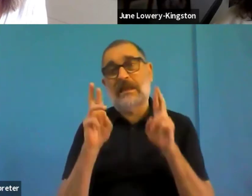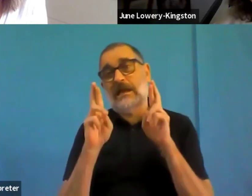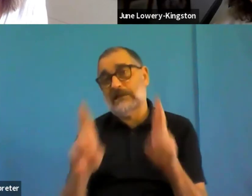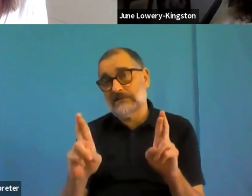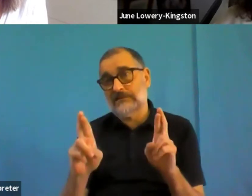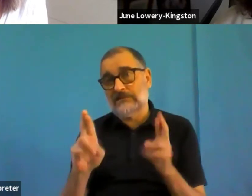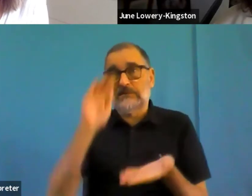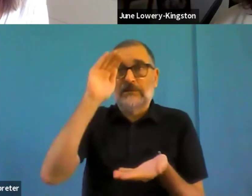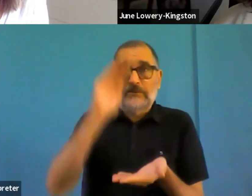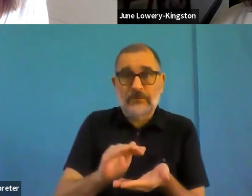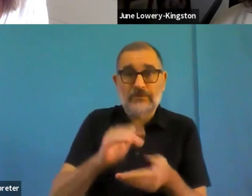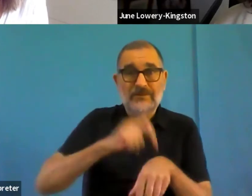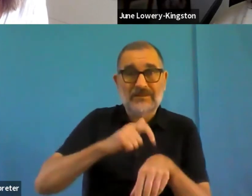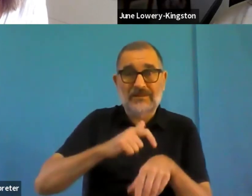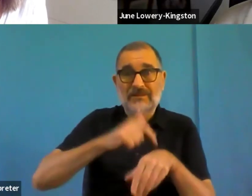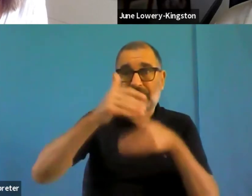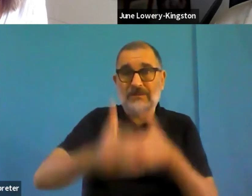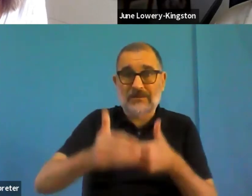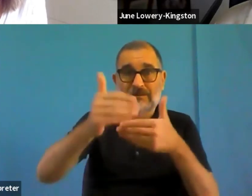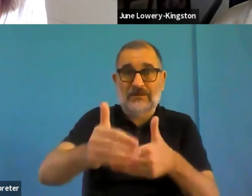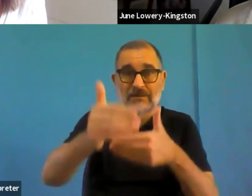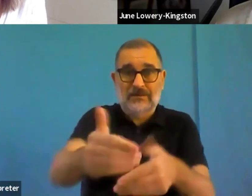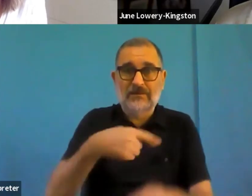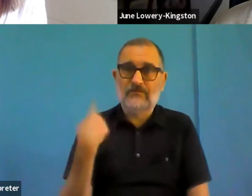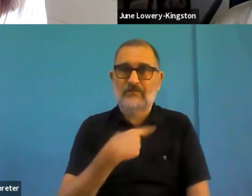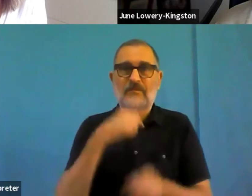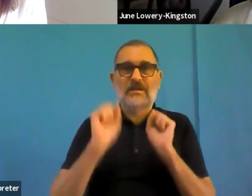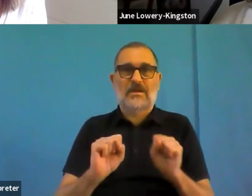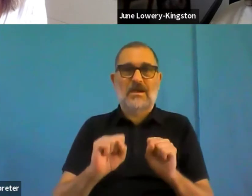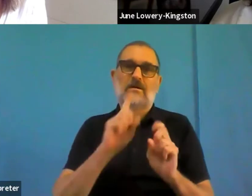So at the moment, as things stand, we have about seven out of 10 users completing the